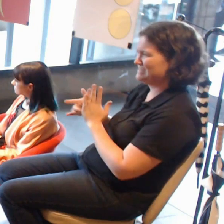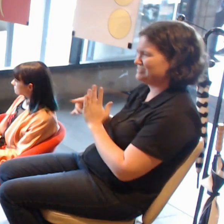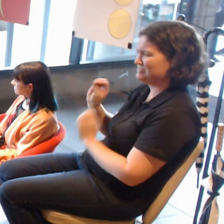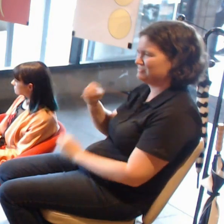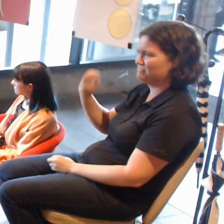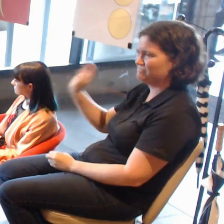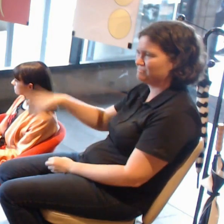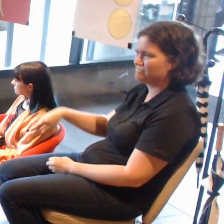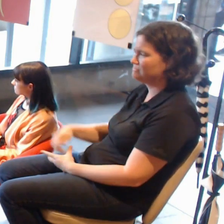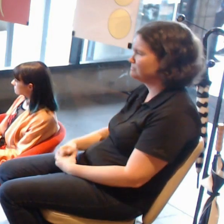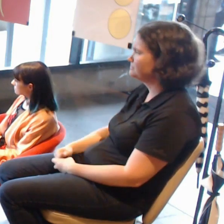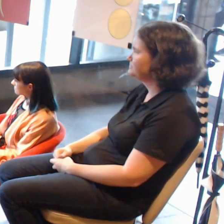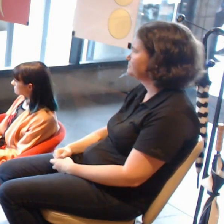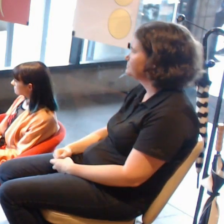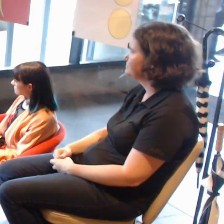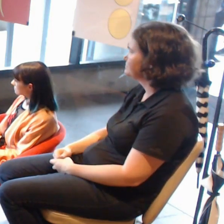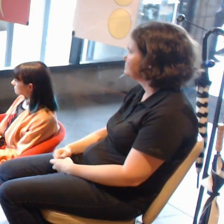relying on your phone for artwork,